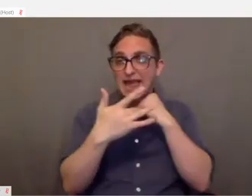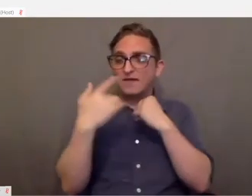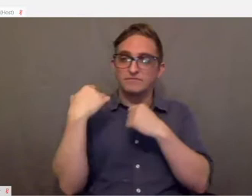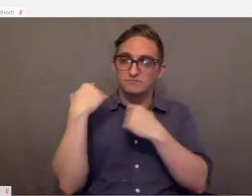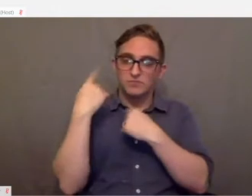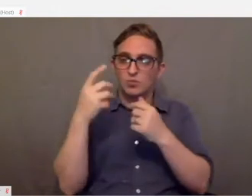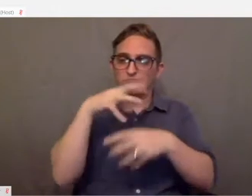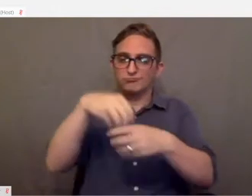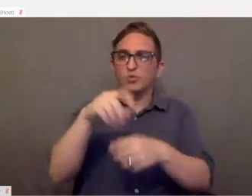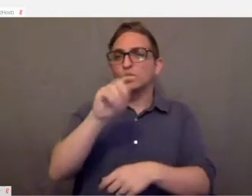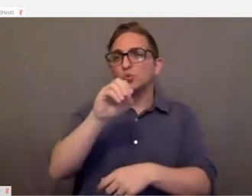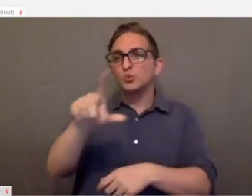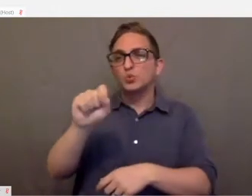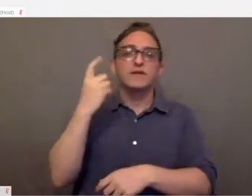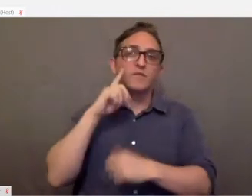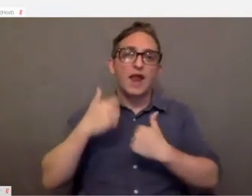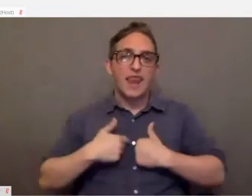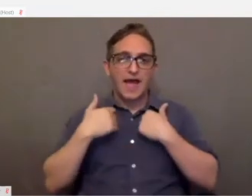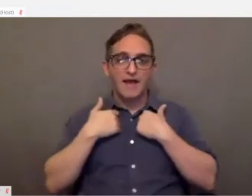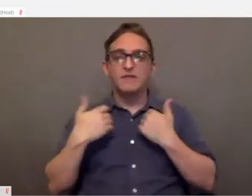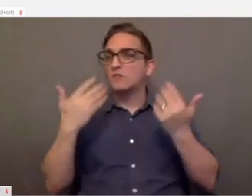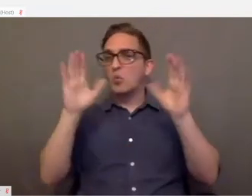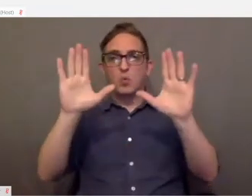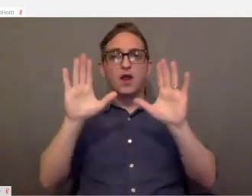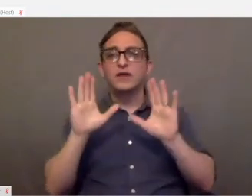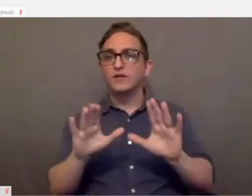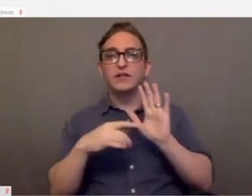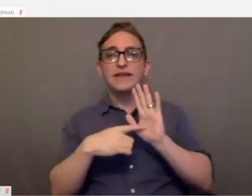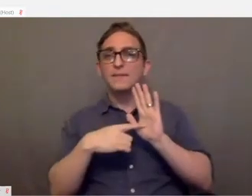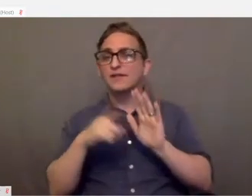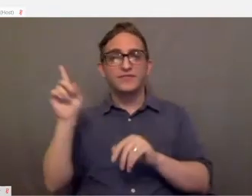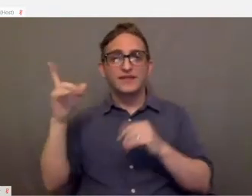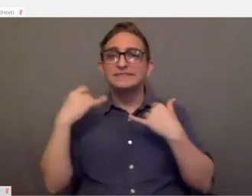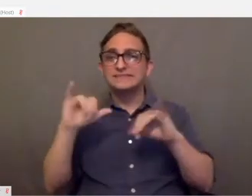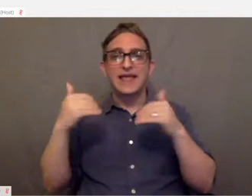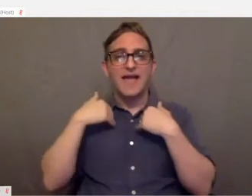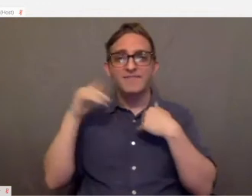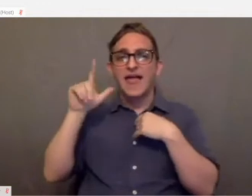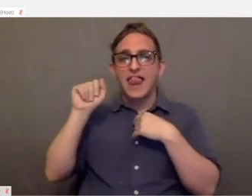and I had a wonderful demonstration lab that they still have there now where people can